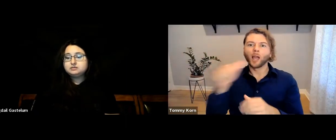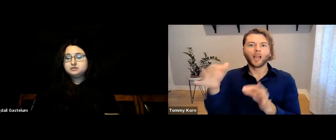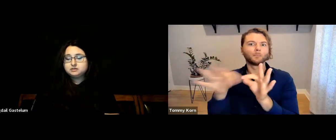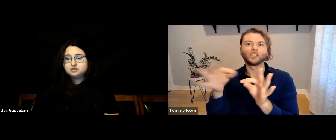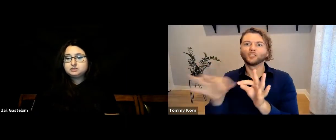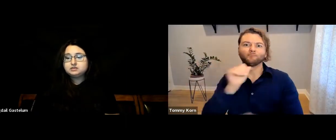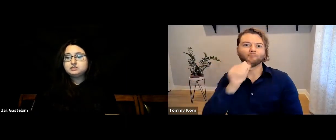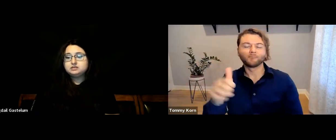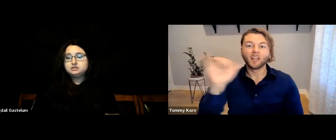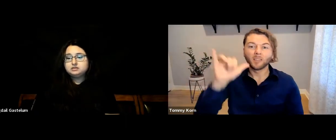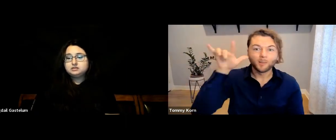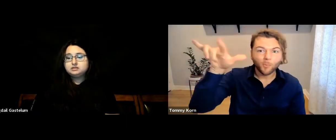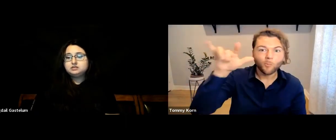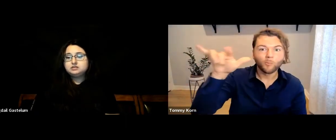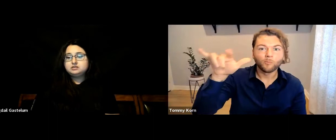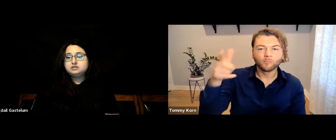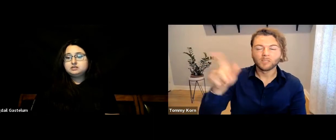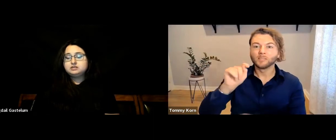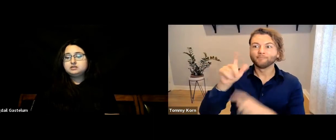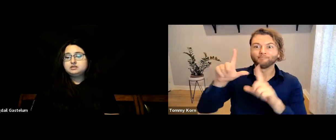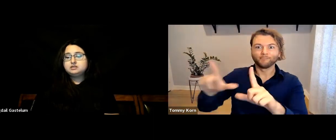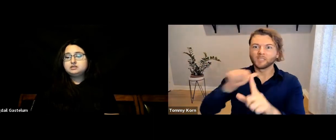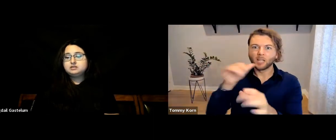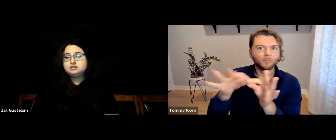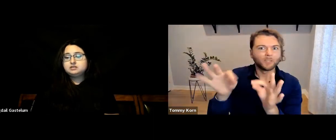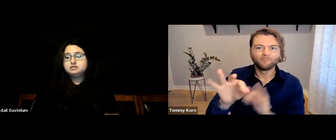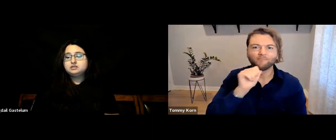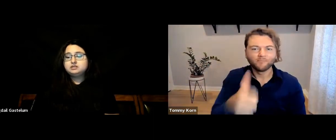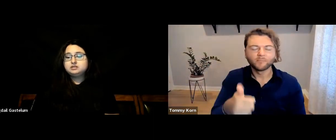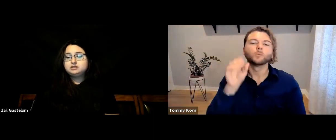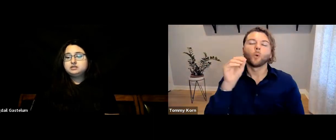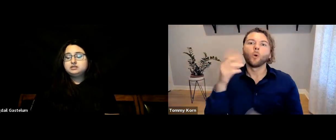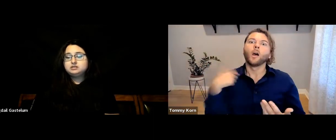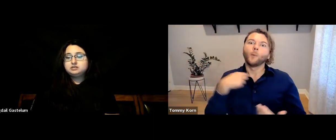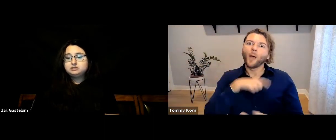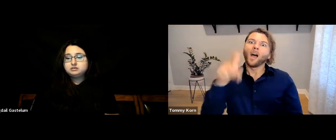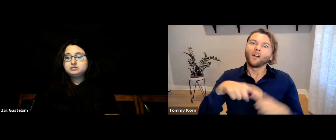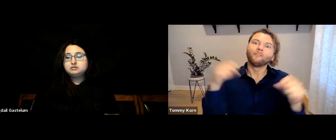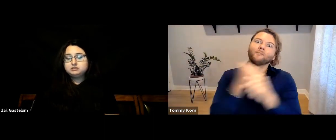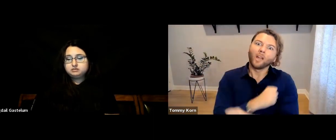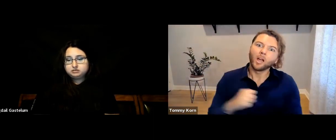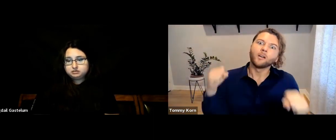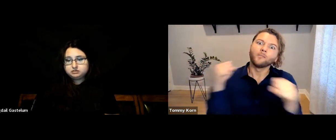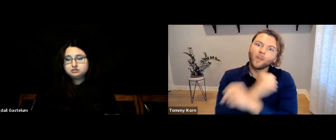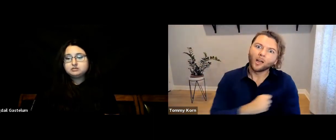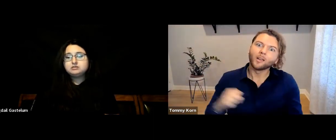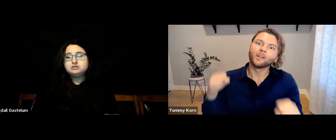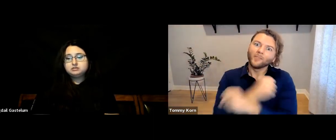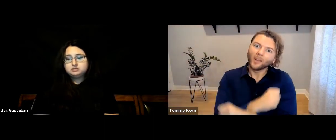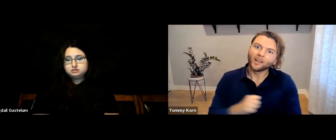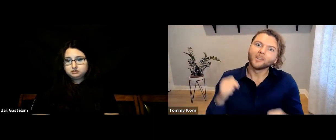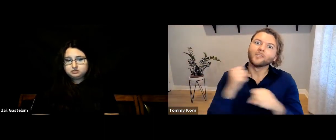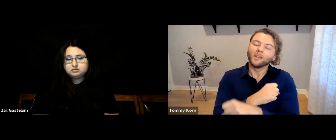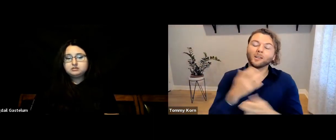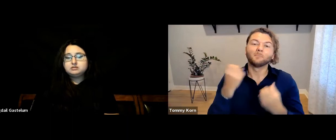there were no captions; similarly, airplane displays have no captions. We have to constantly fight for accessibility.